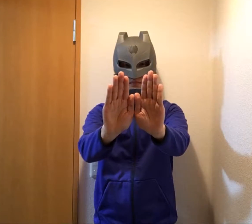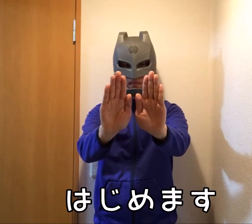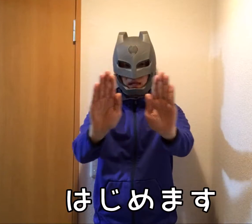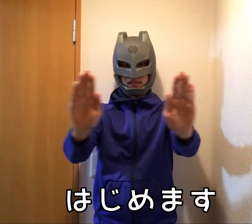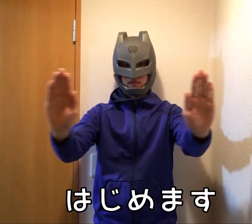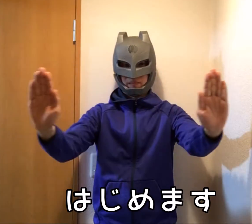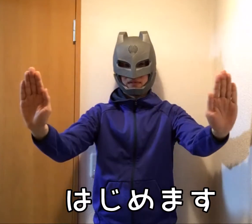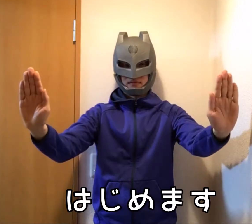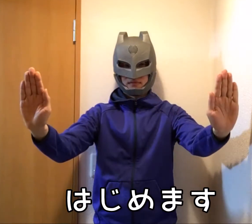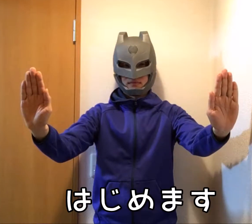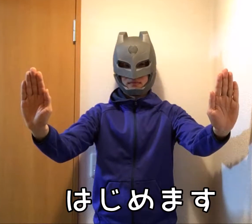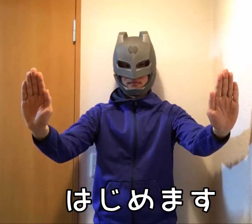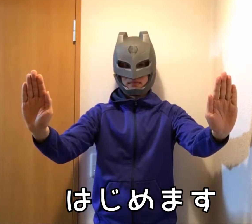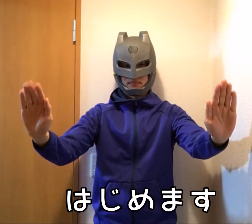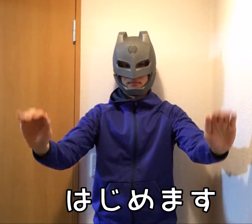Let's start